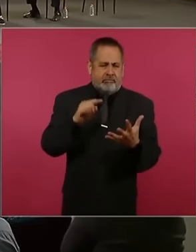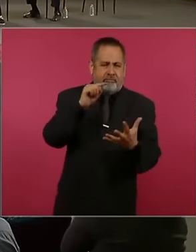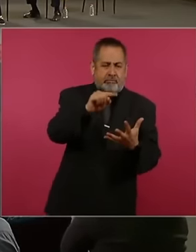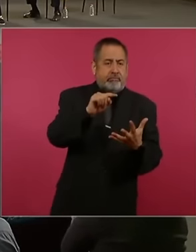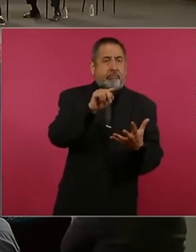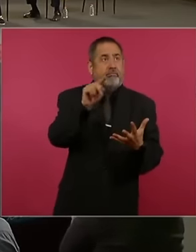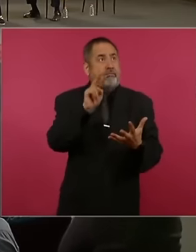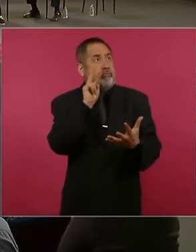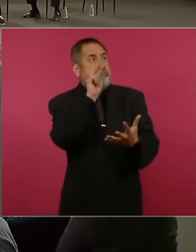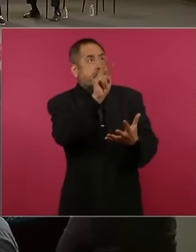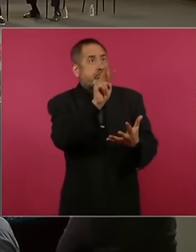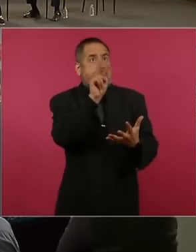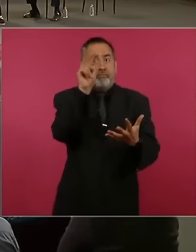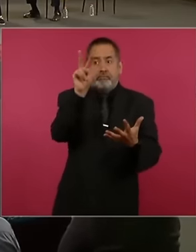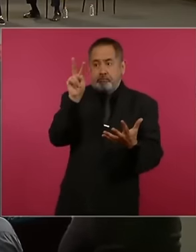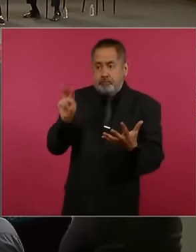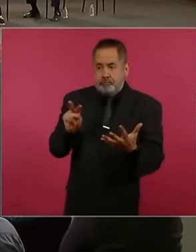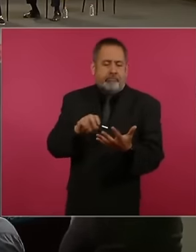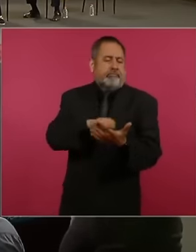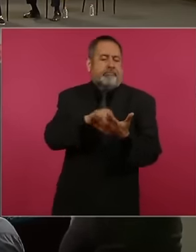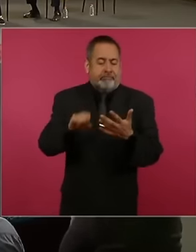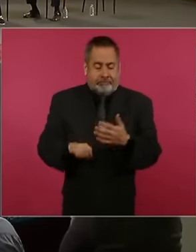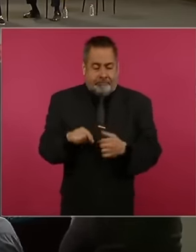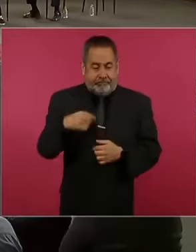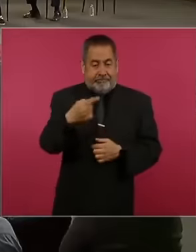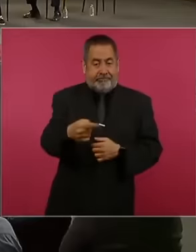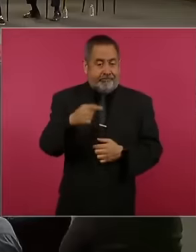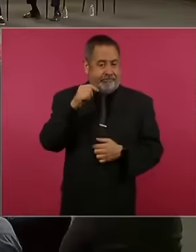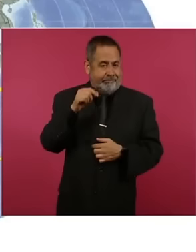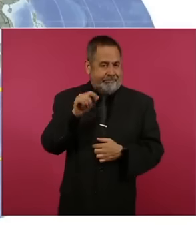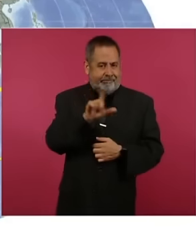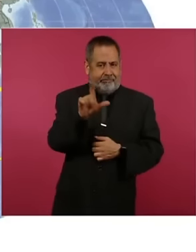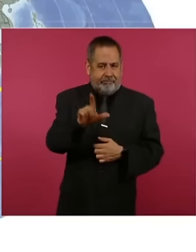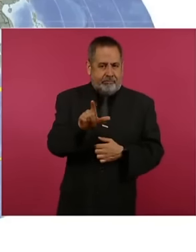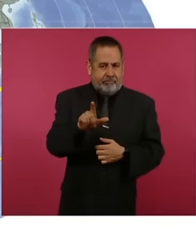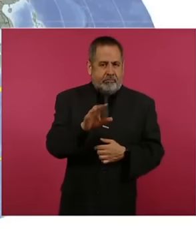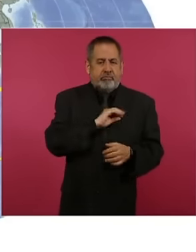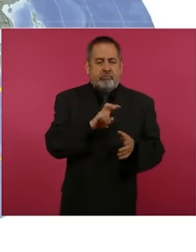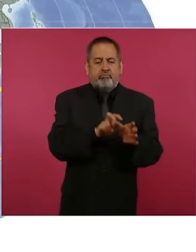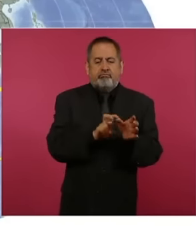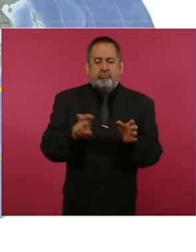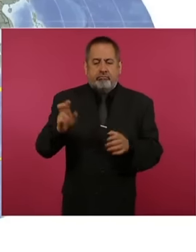we miss the one next April here in Mexico, we can distinguish where there are going to be others.